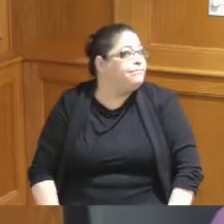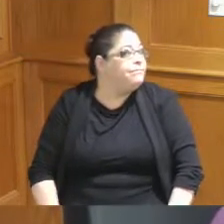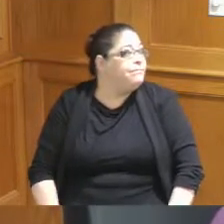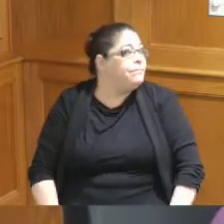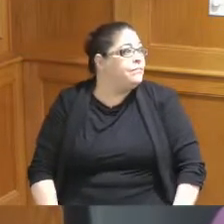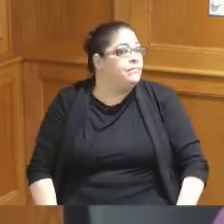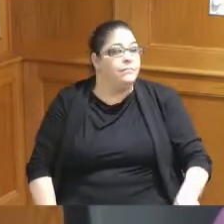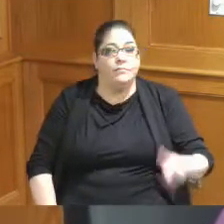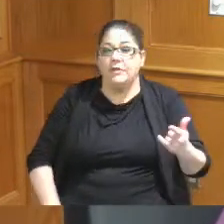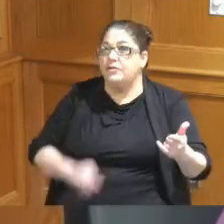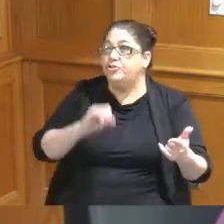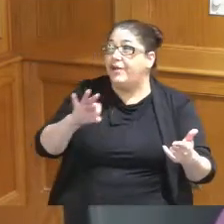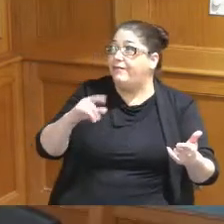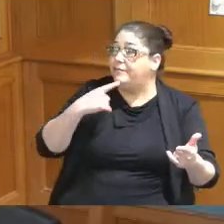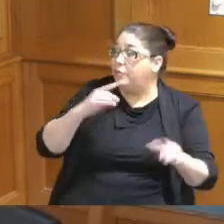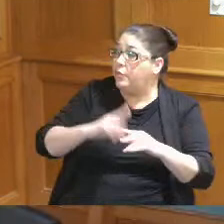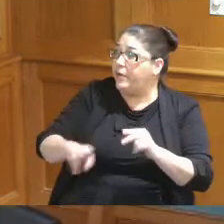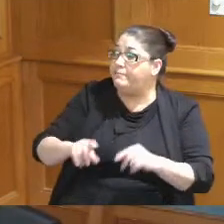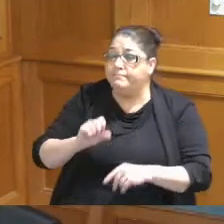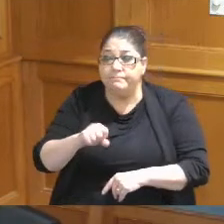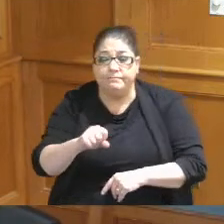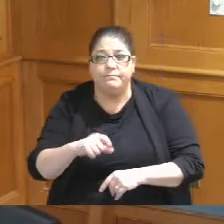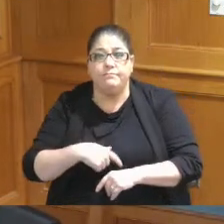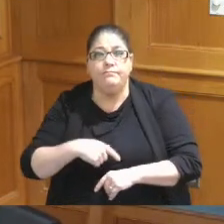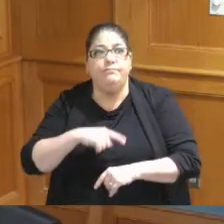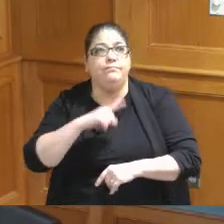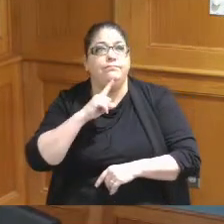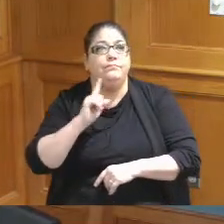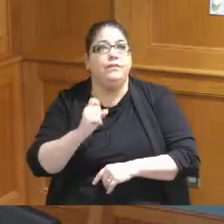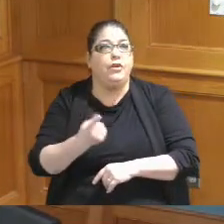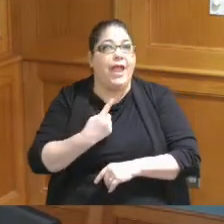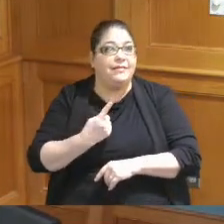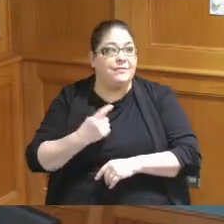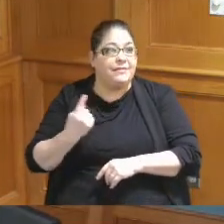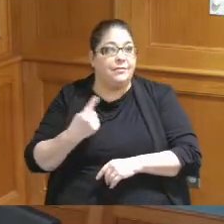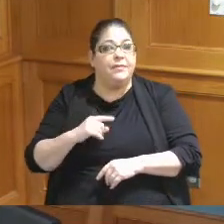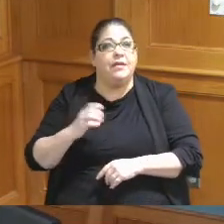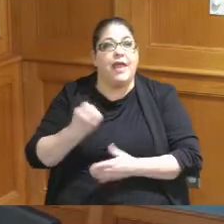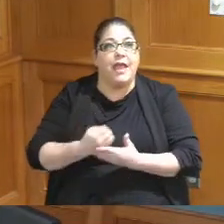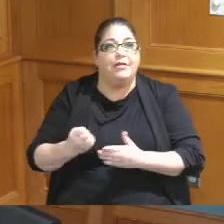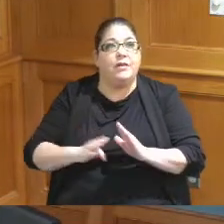yes very quickly just answer an Administrative question The Economic Development Fund isn't a new